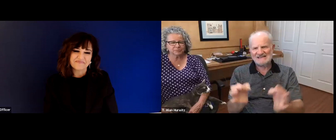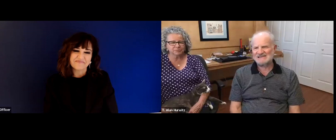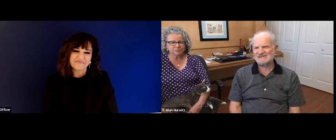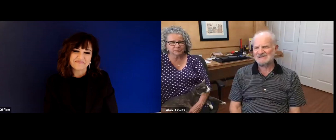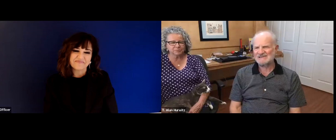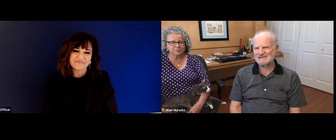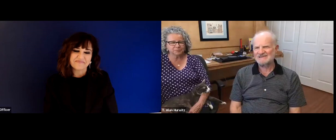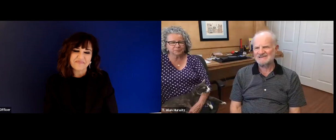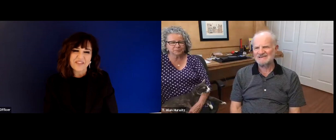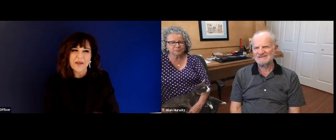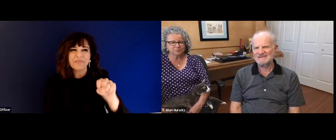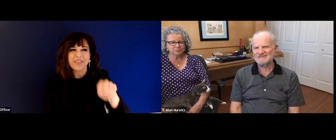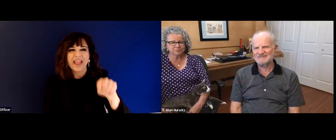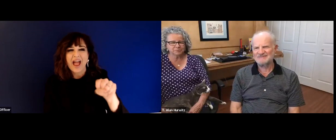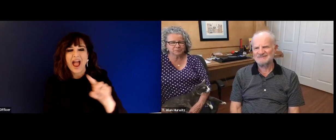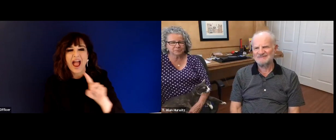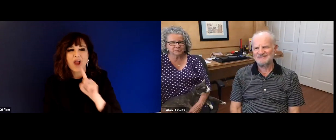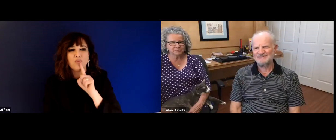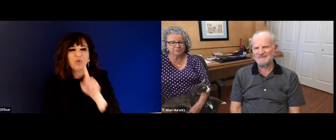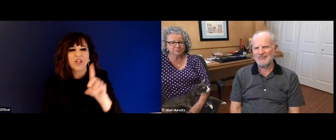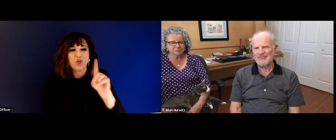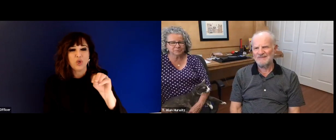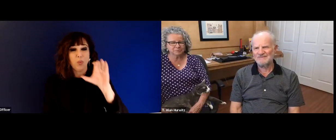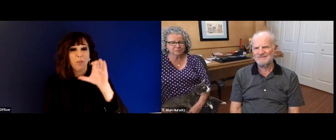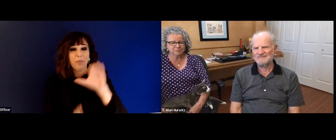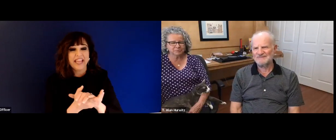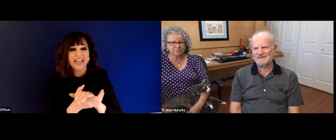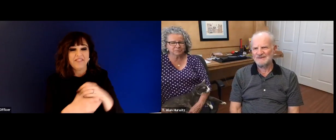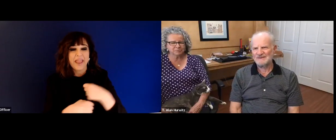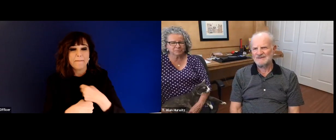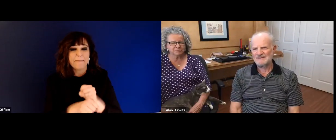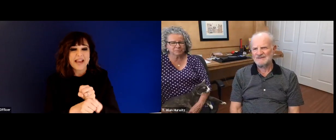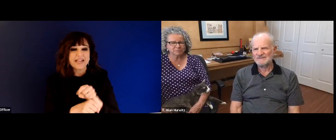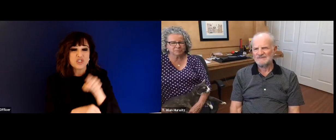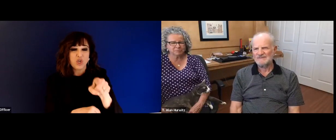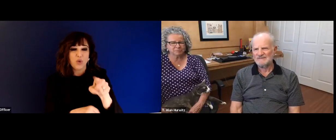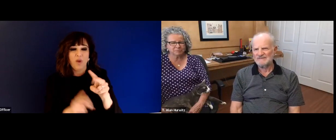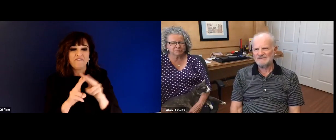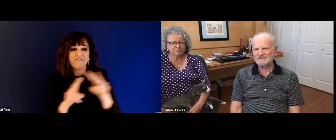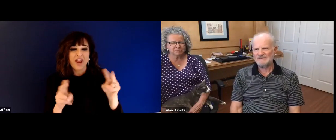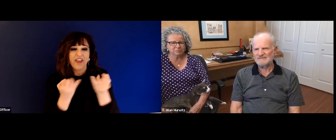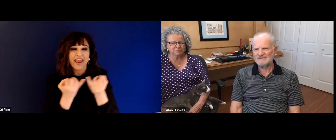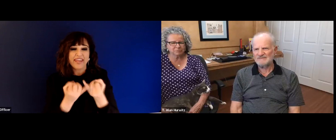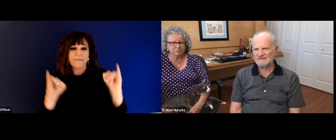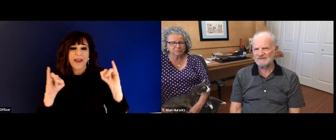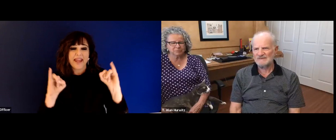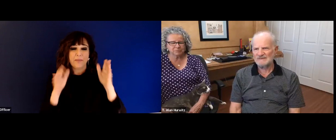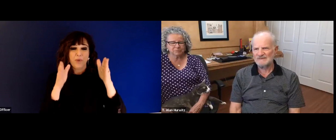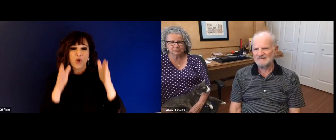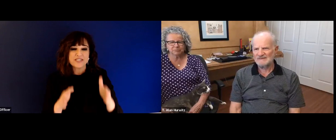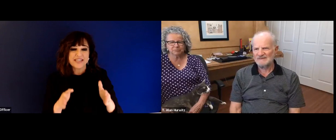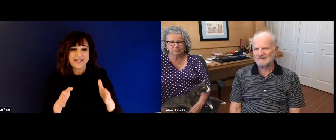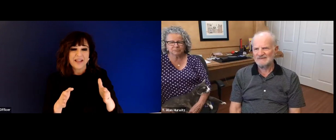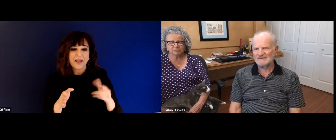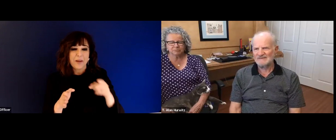My mom struggled, you know, to let go of her only child at the age of four, but it was the decision that she also felt strongly about.